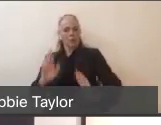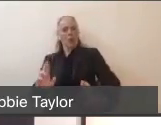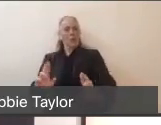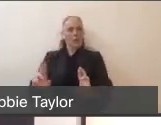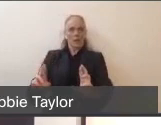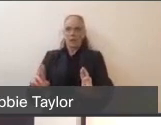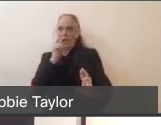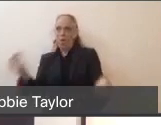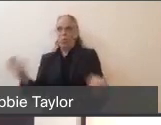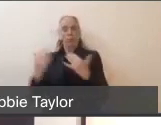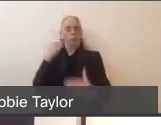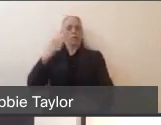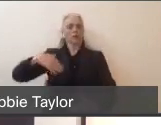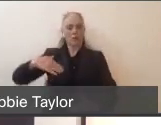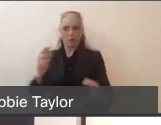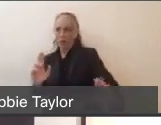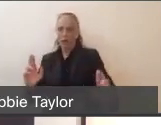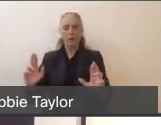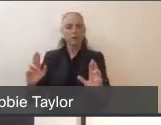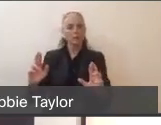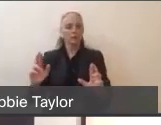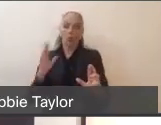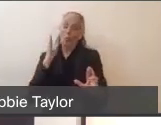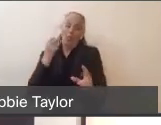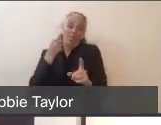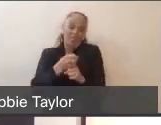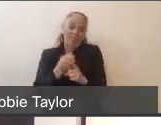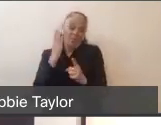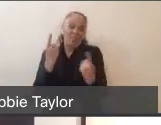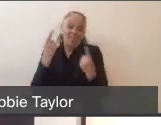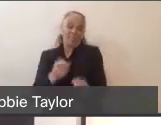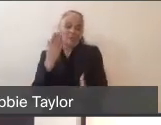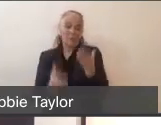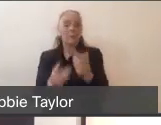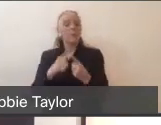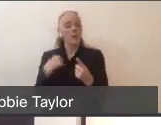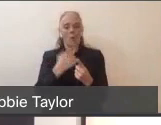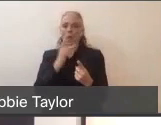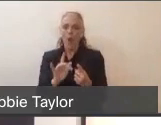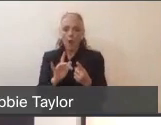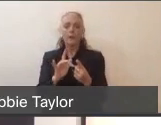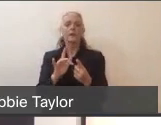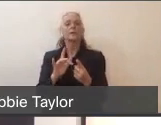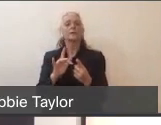but it's been a very valuable lull because of the planning that's gone into this. And I think a big part of that plan